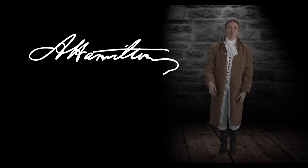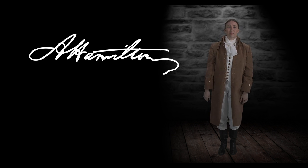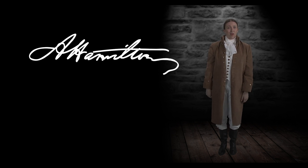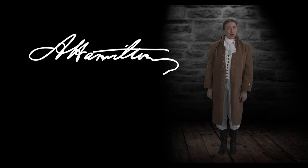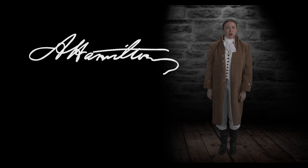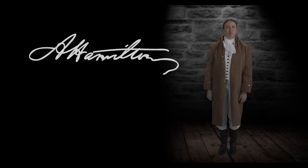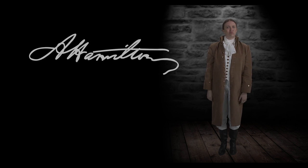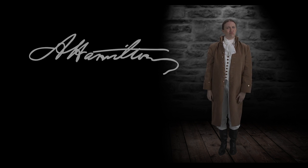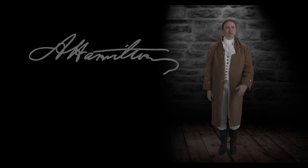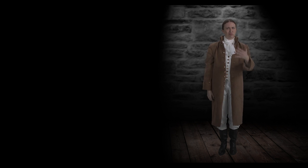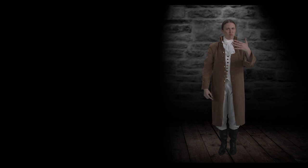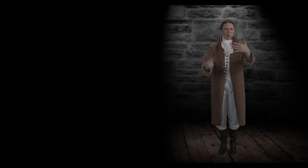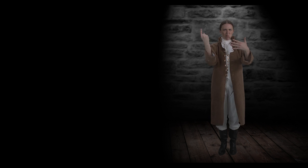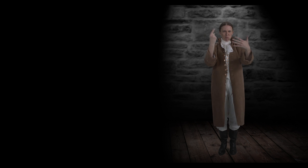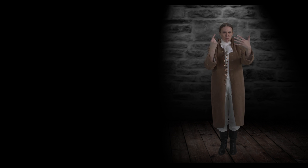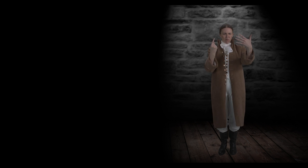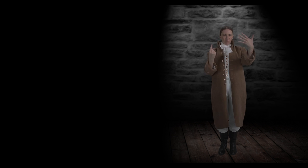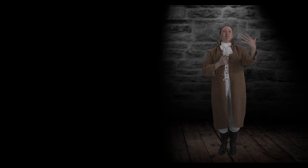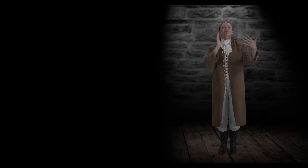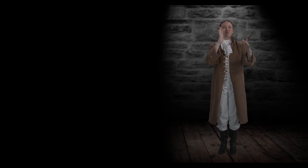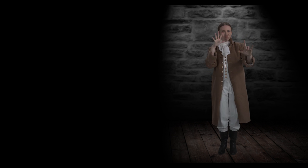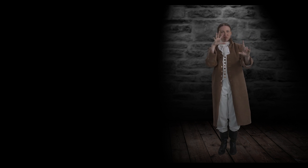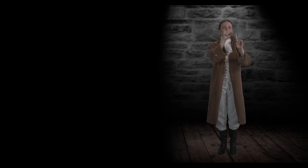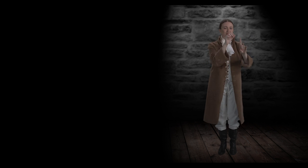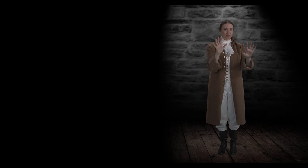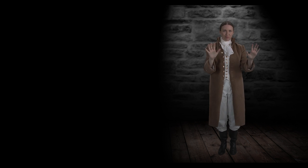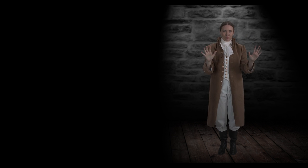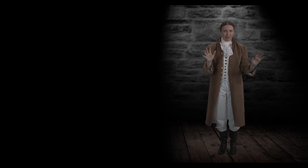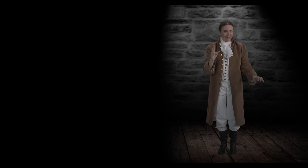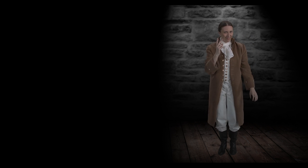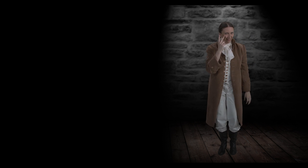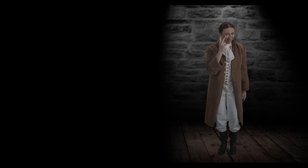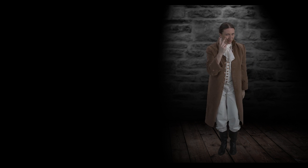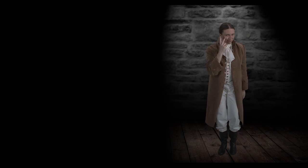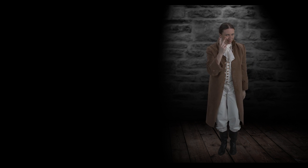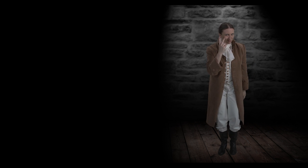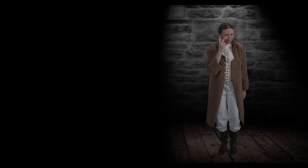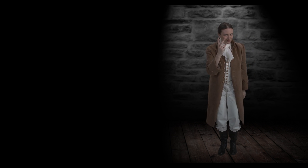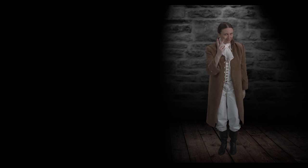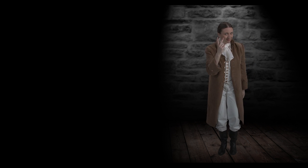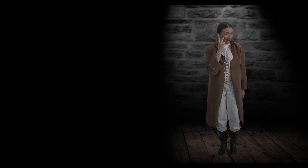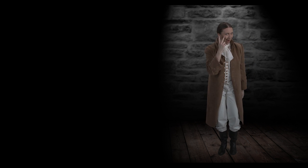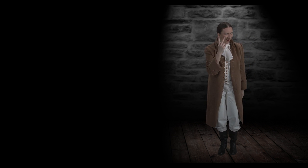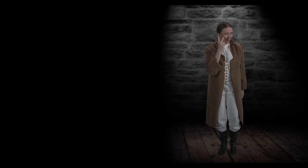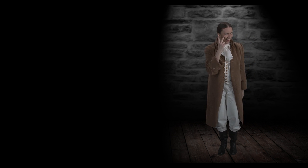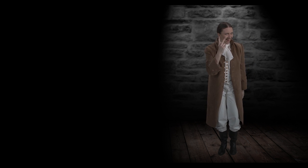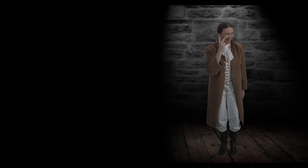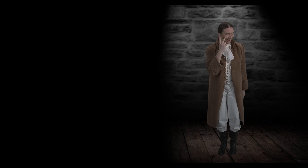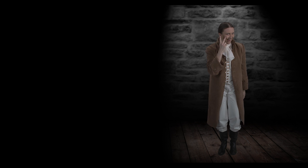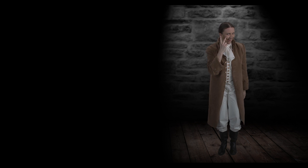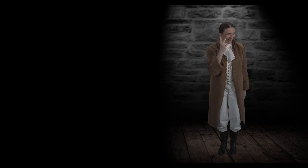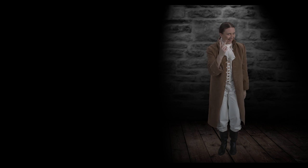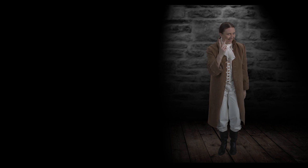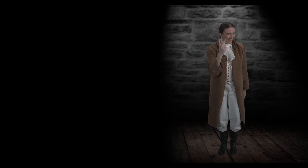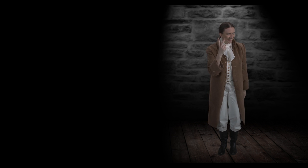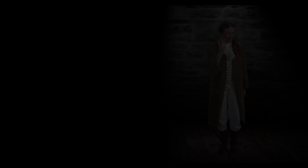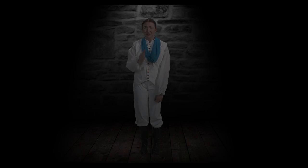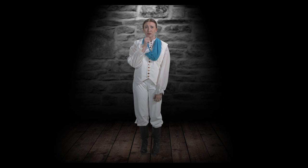And there's a million thing I haven't done But just you wait, just you wait